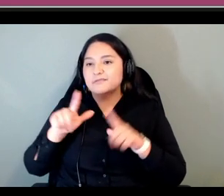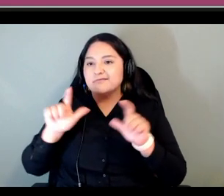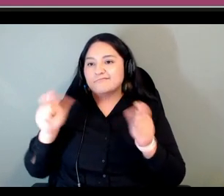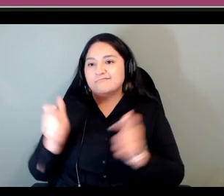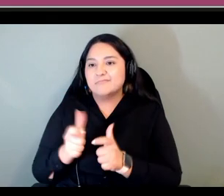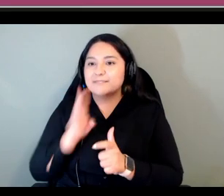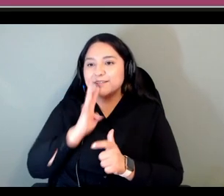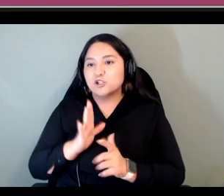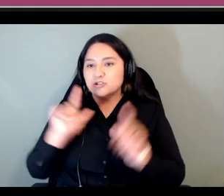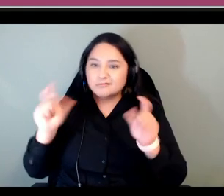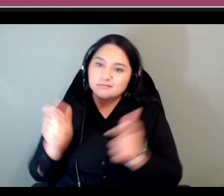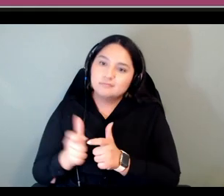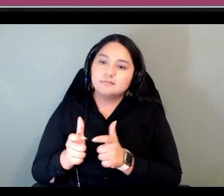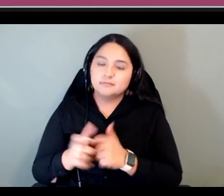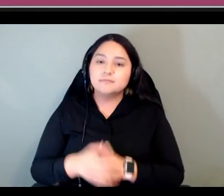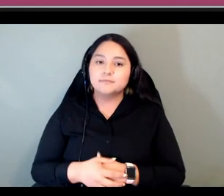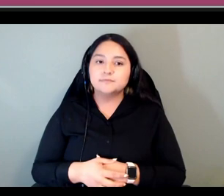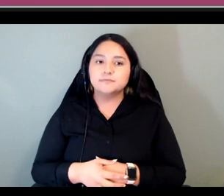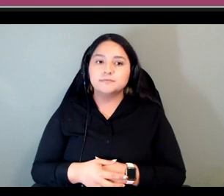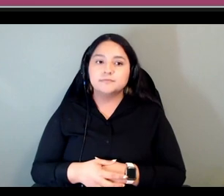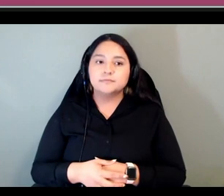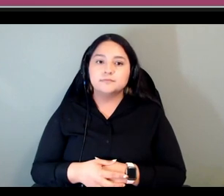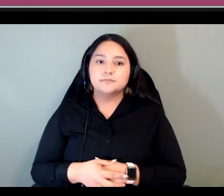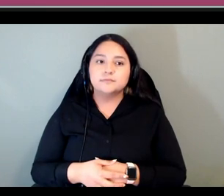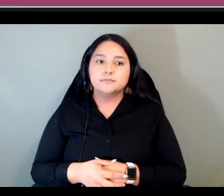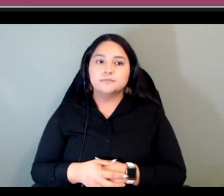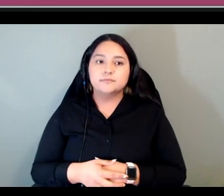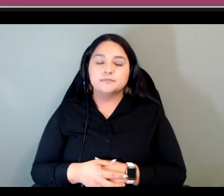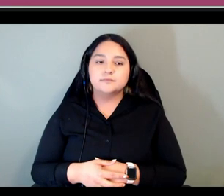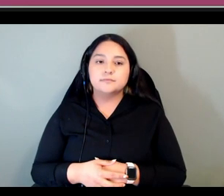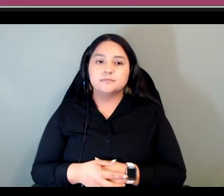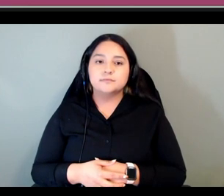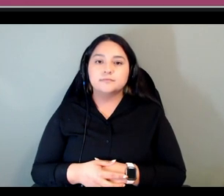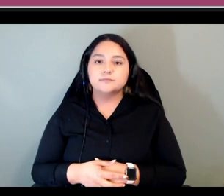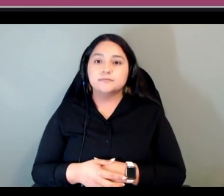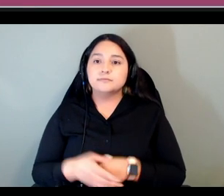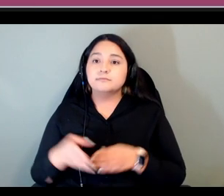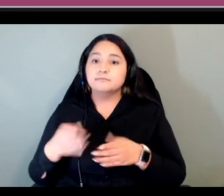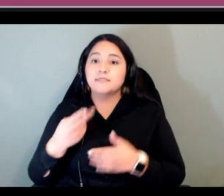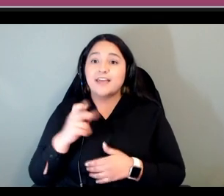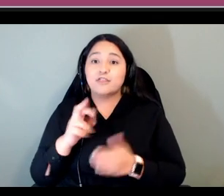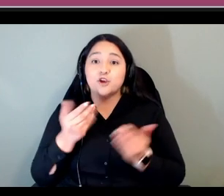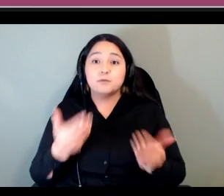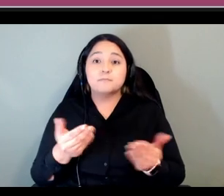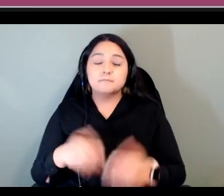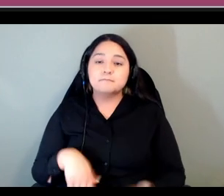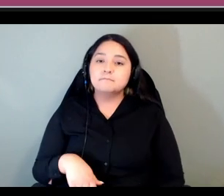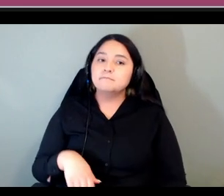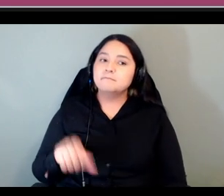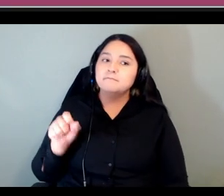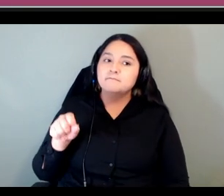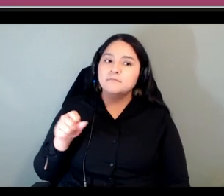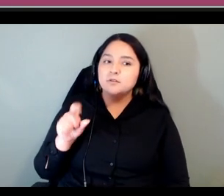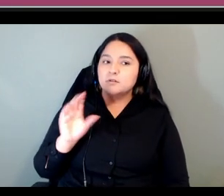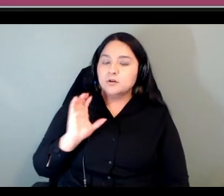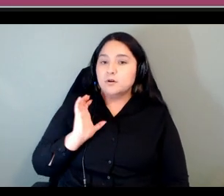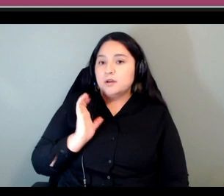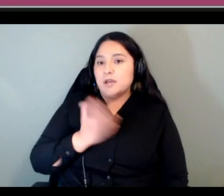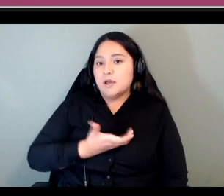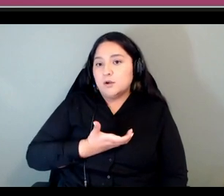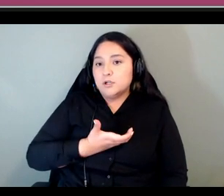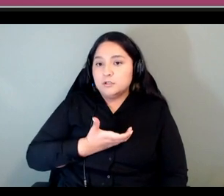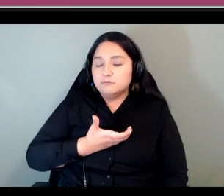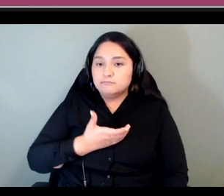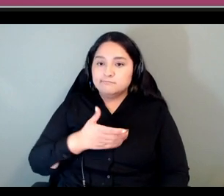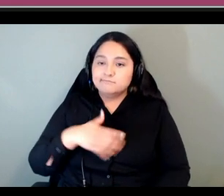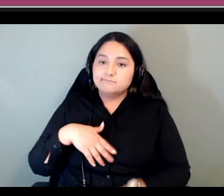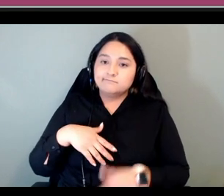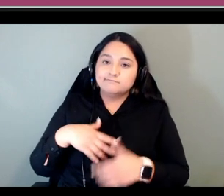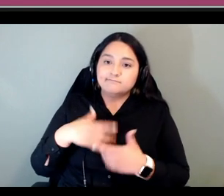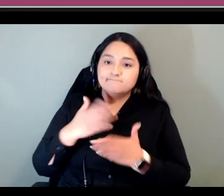so and then heather yeah so um our motivation for creating the course was because we have